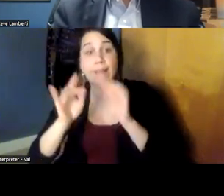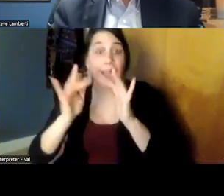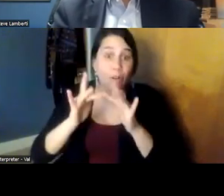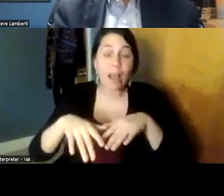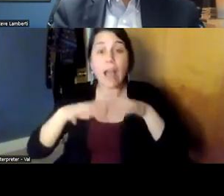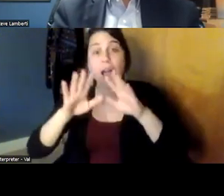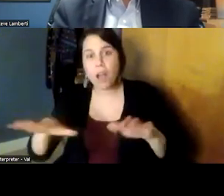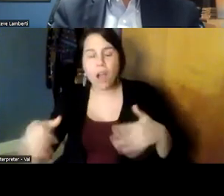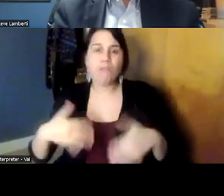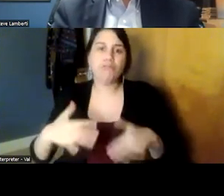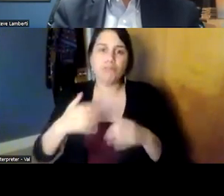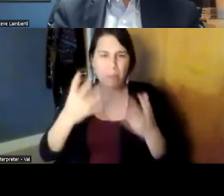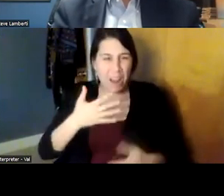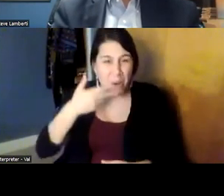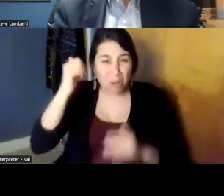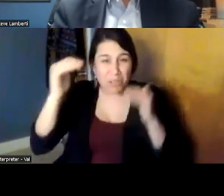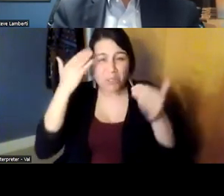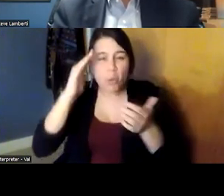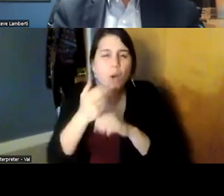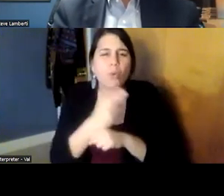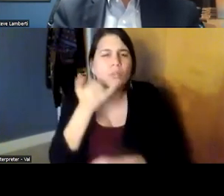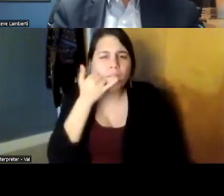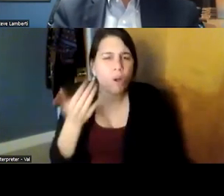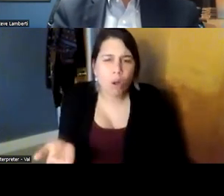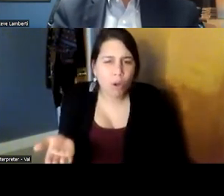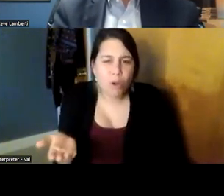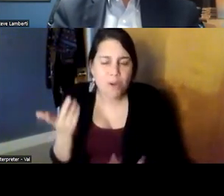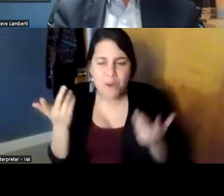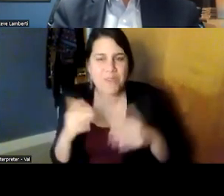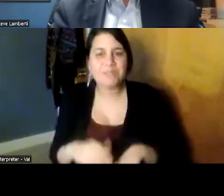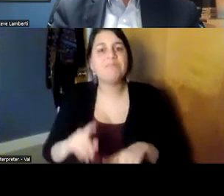older adults don't don't know how to use the phone if they have one um but i do think for the people